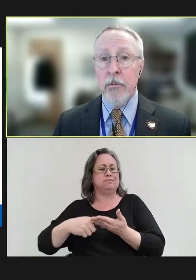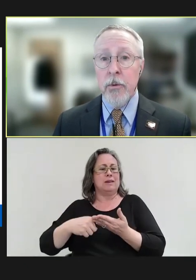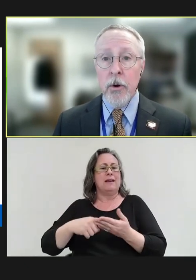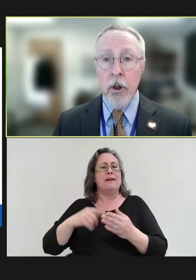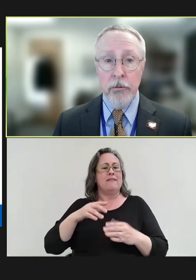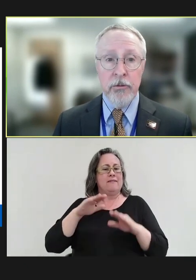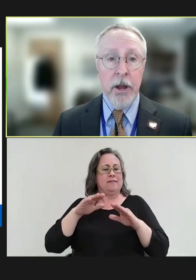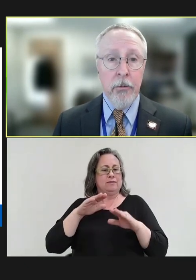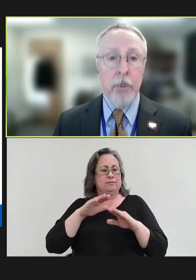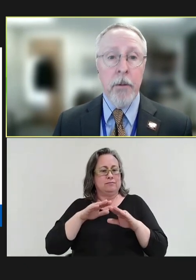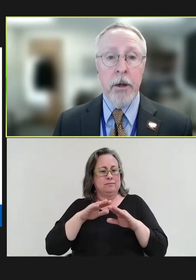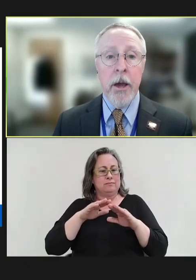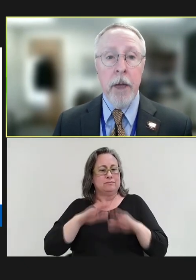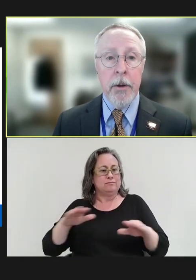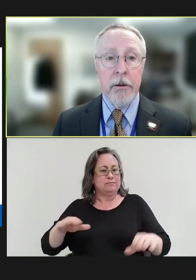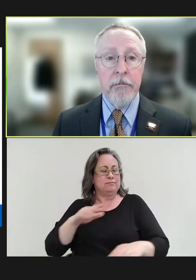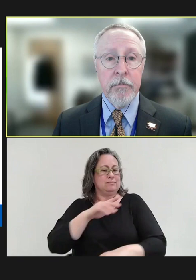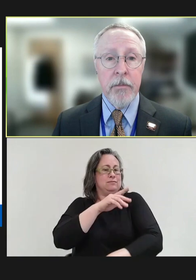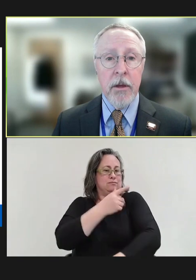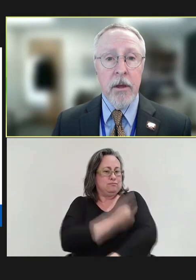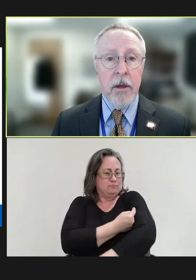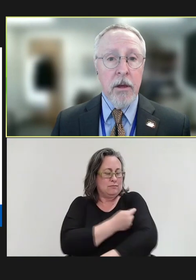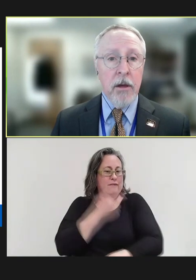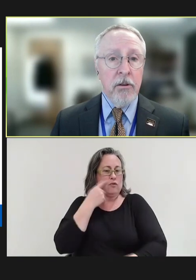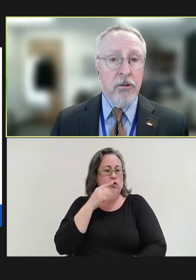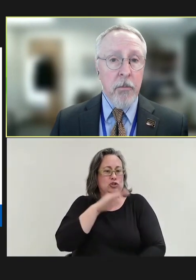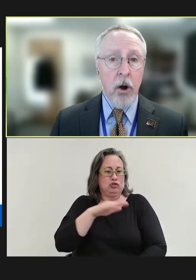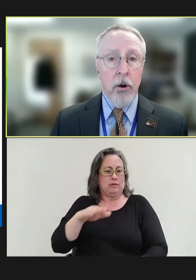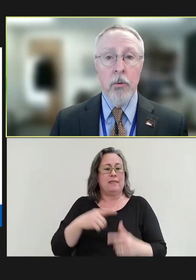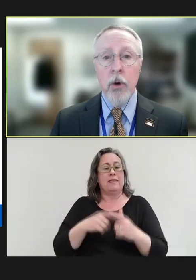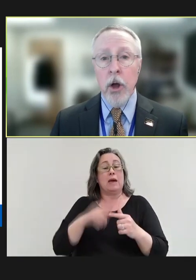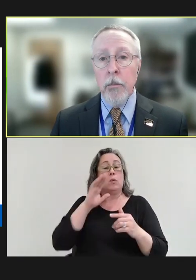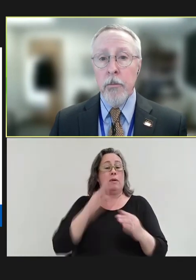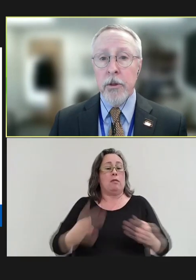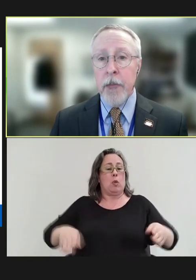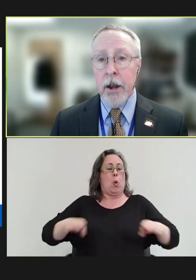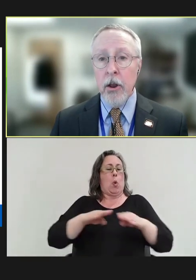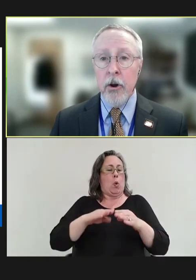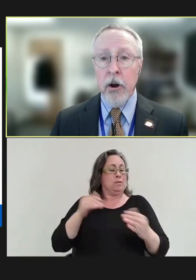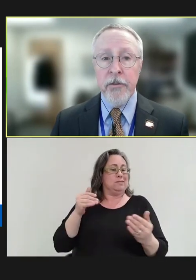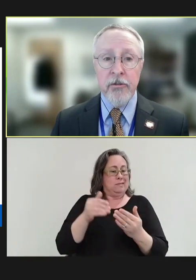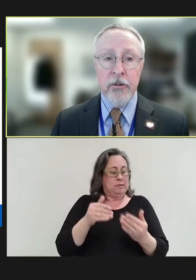we will close the day with public comment. Tomorrow, we'll open with a panel on artificial